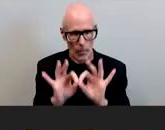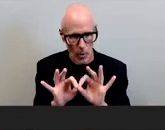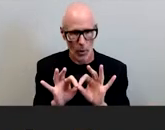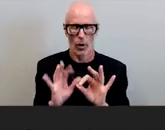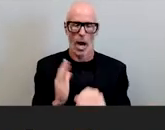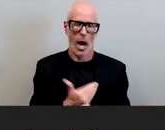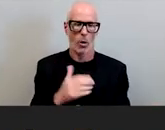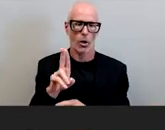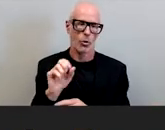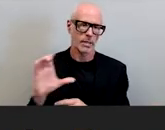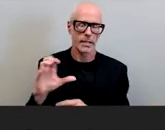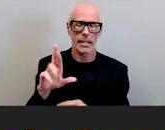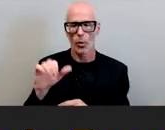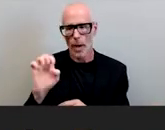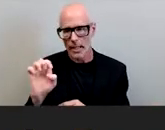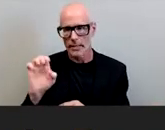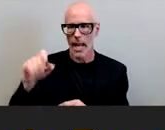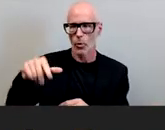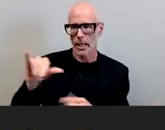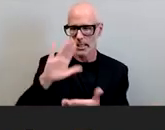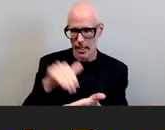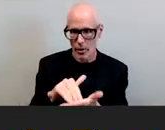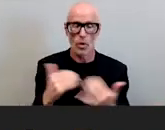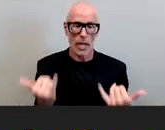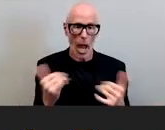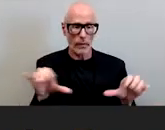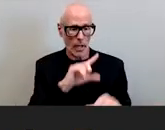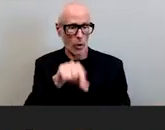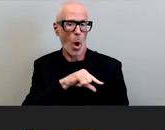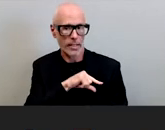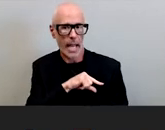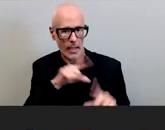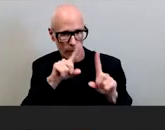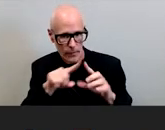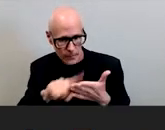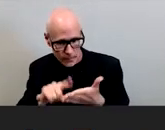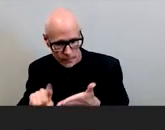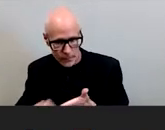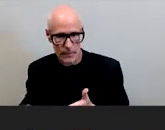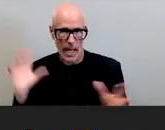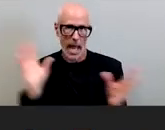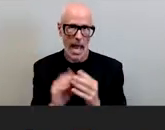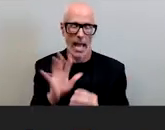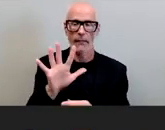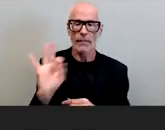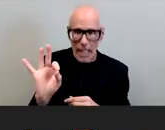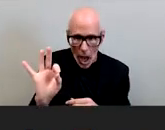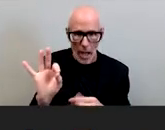so we have now conducted these qualitative climate assessments at 59 colleges and universities in